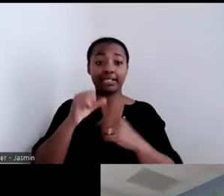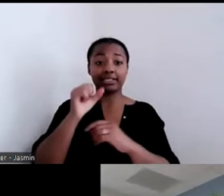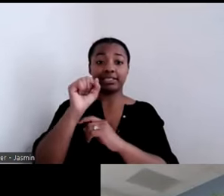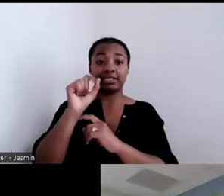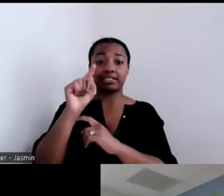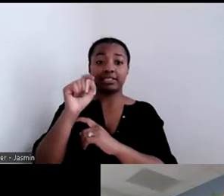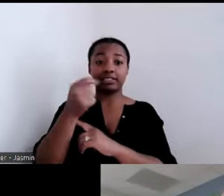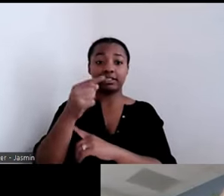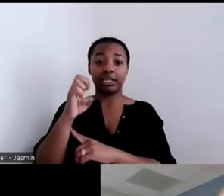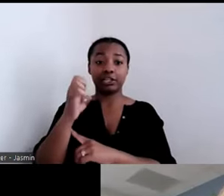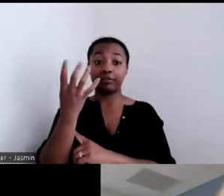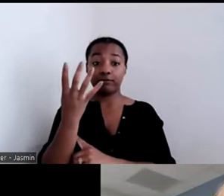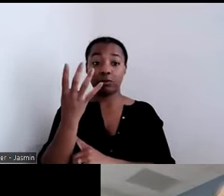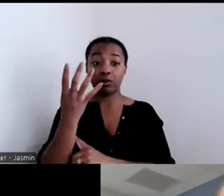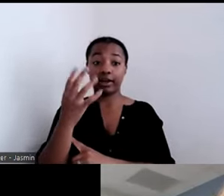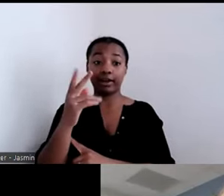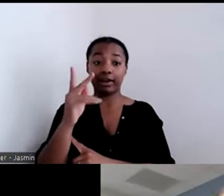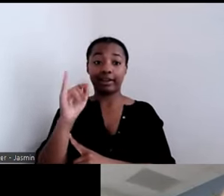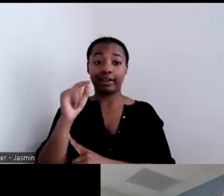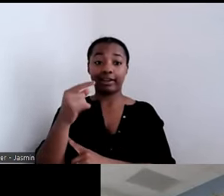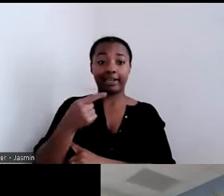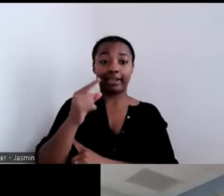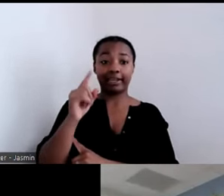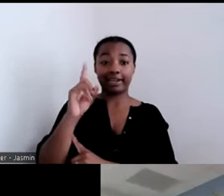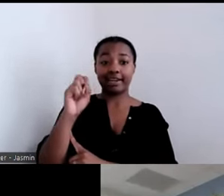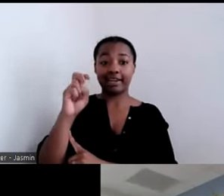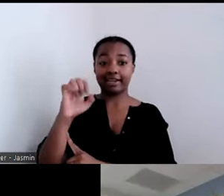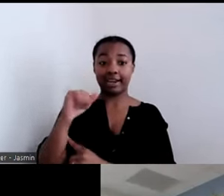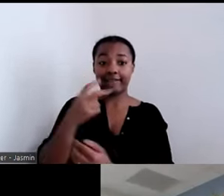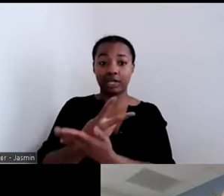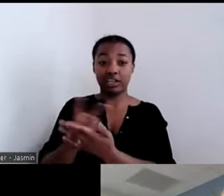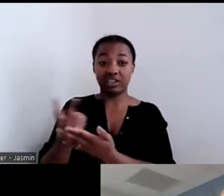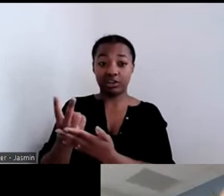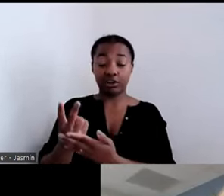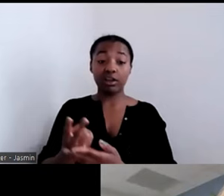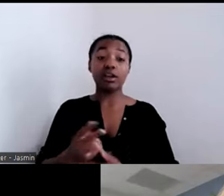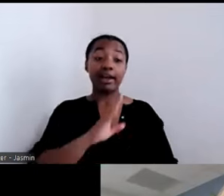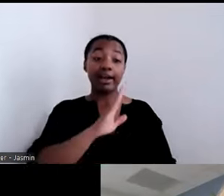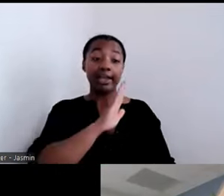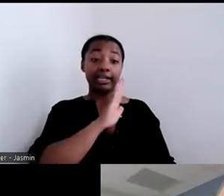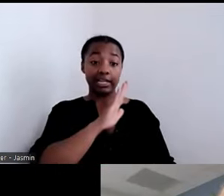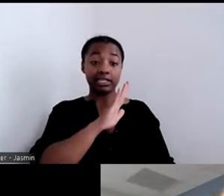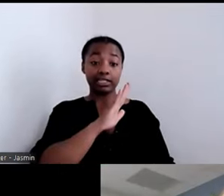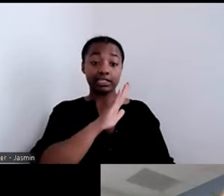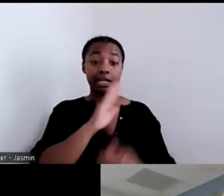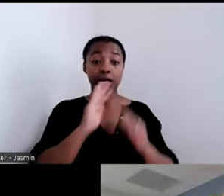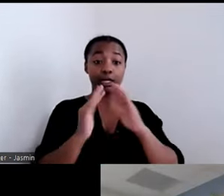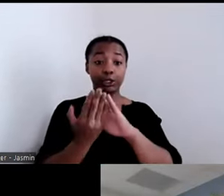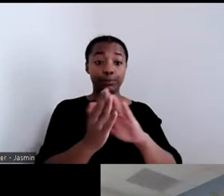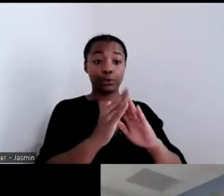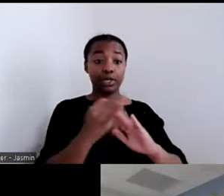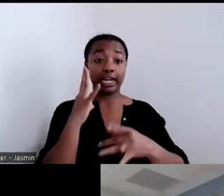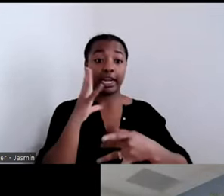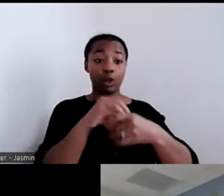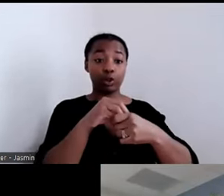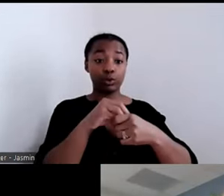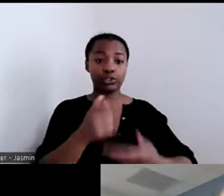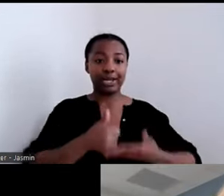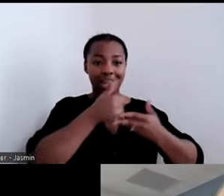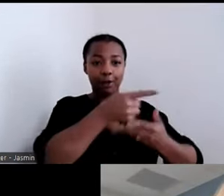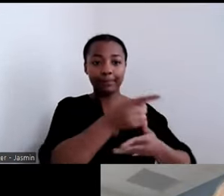community inclusion process helped him plan his end-of-life. It was powerful to